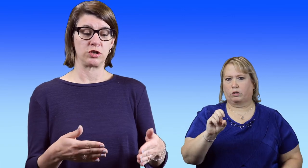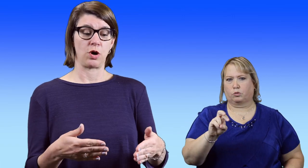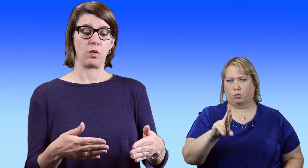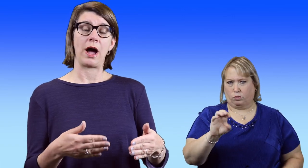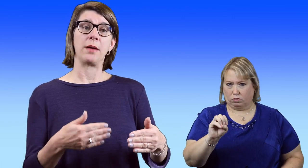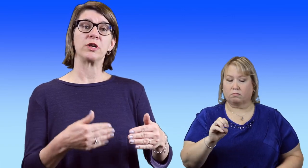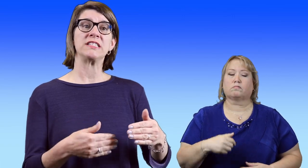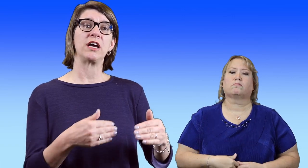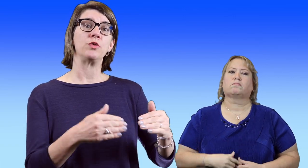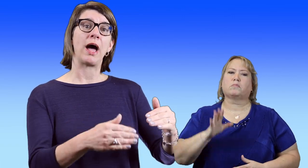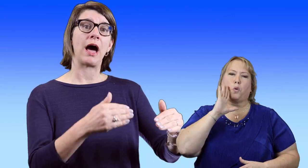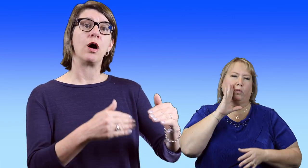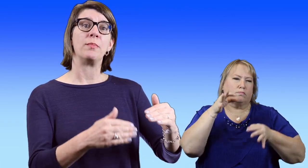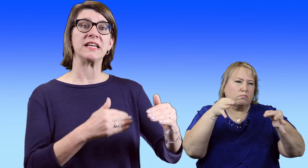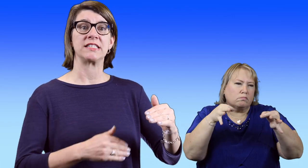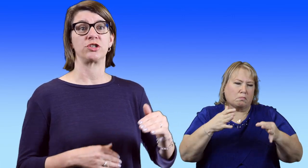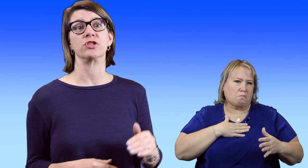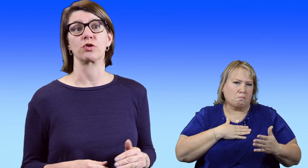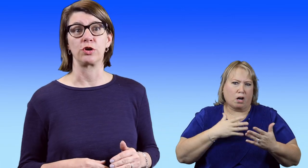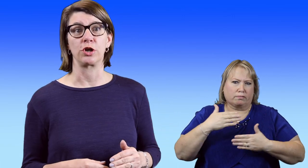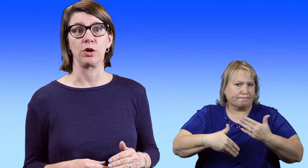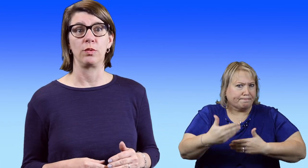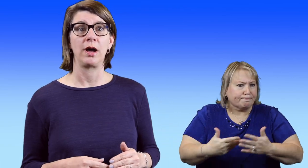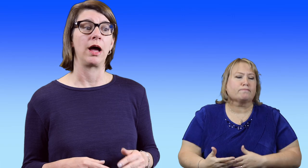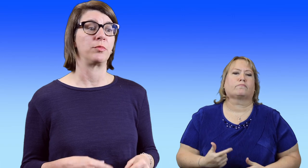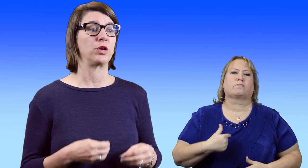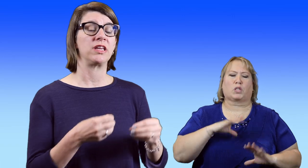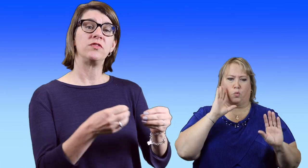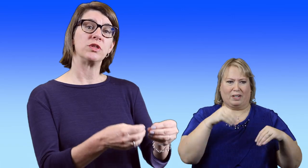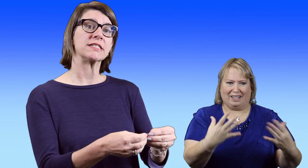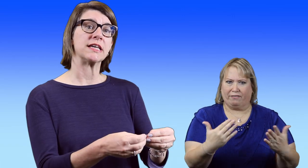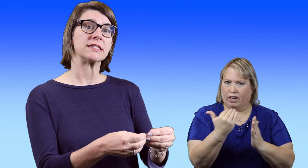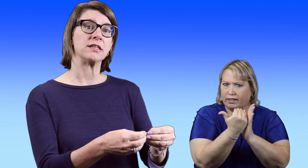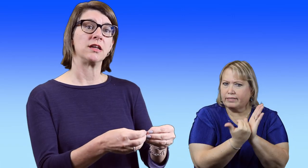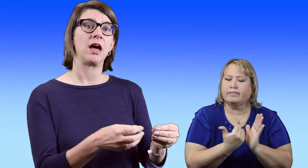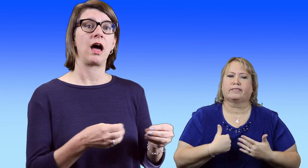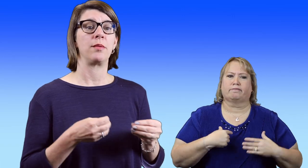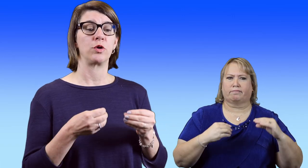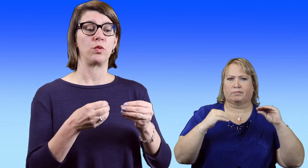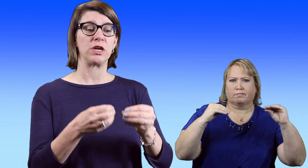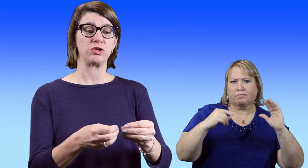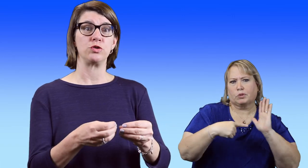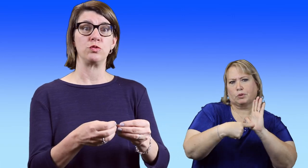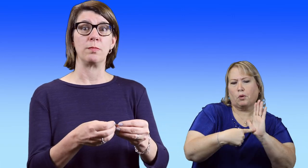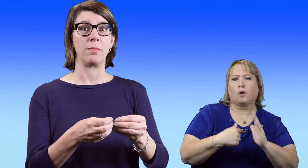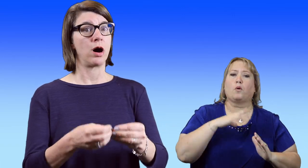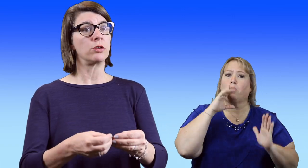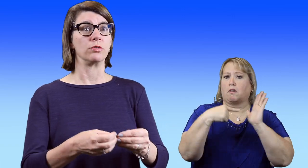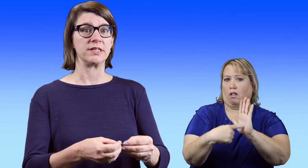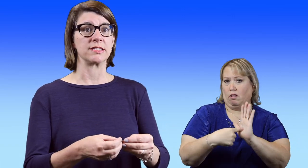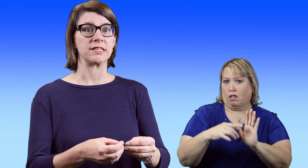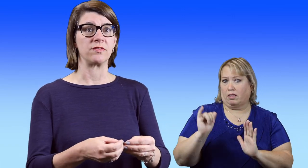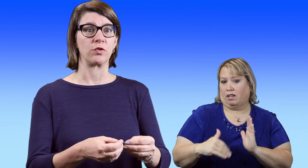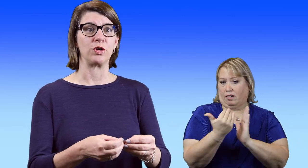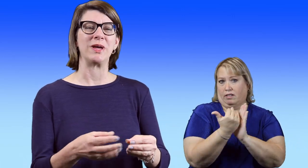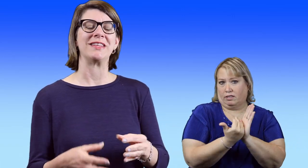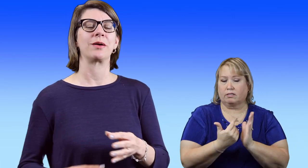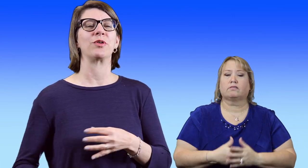So I'm going to tell you how my sessions are going to go. I'm going to give you this lesson. I'm going to model this lesson for you and then I'm going